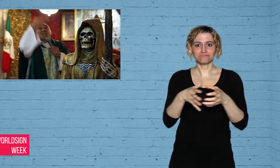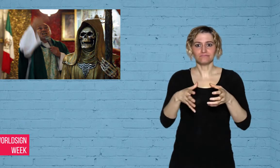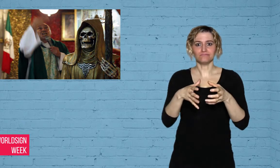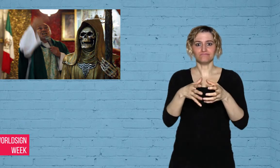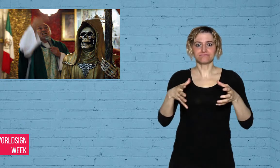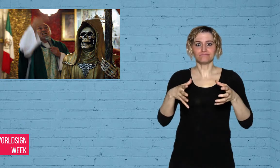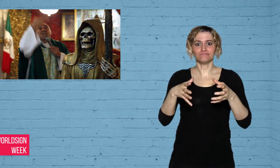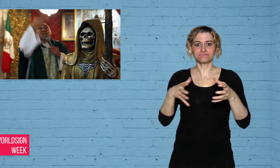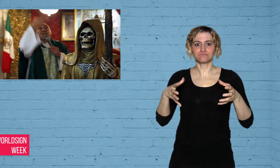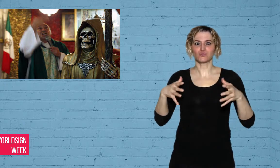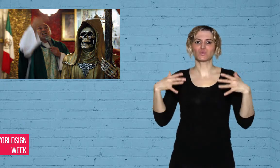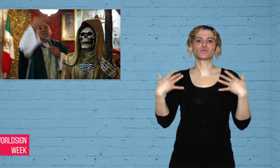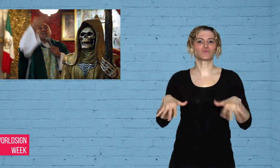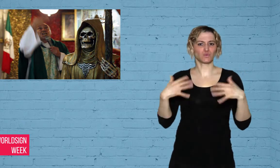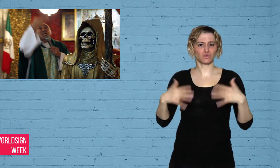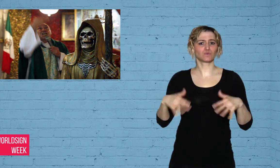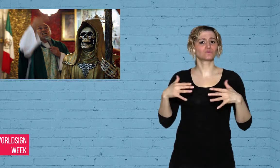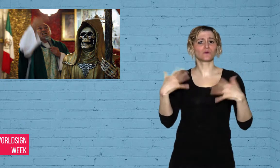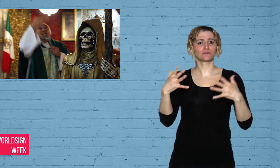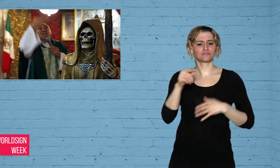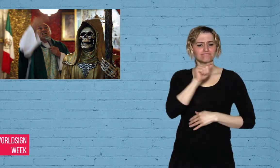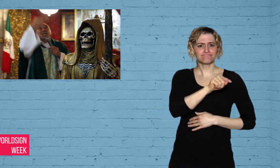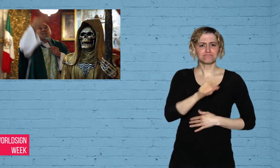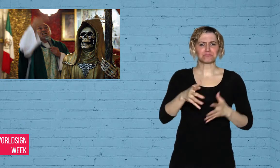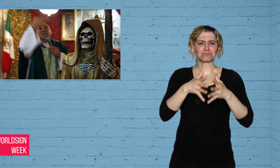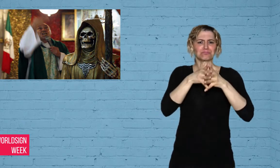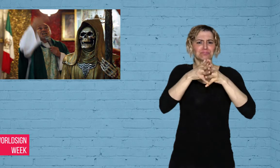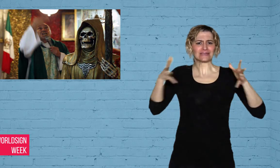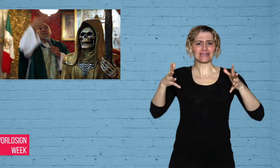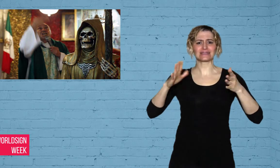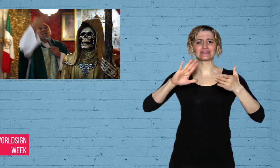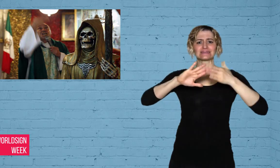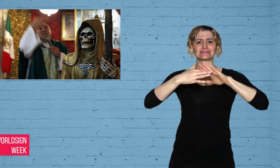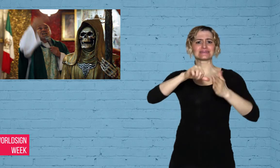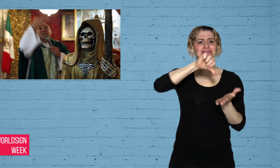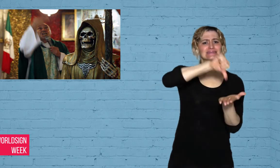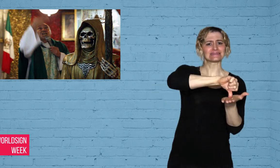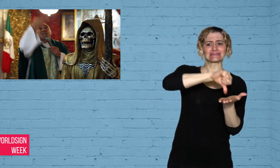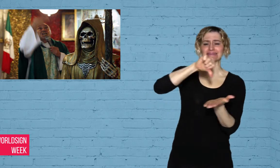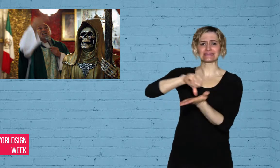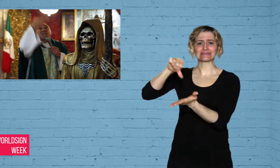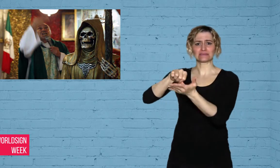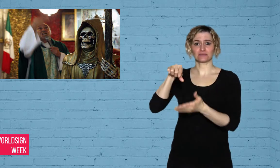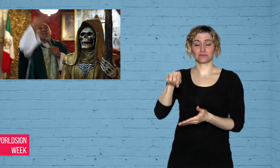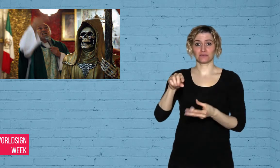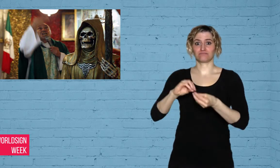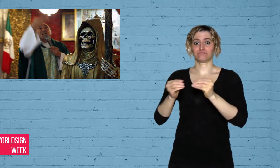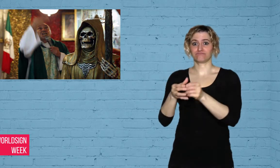crime, especially in major urban